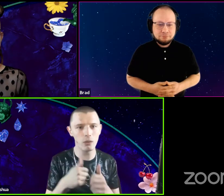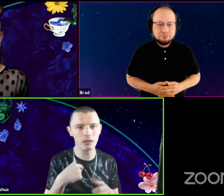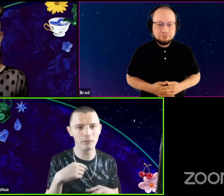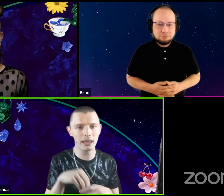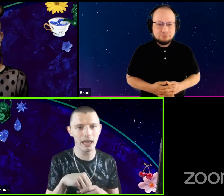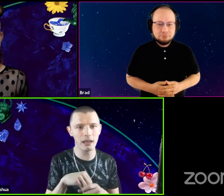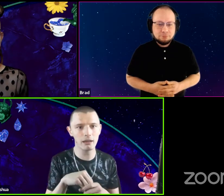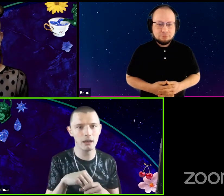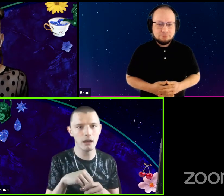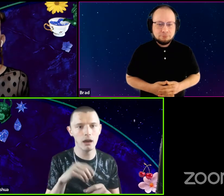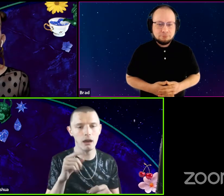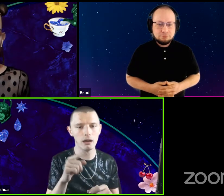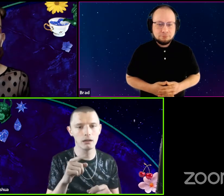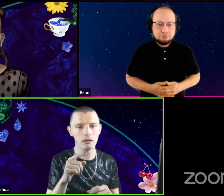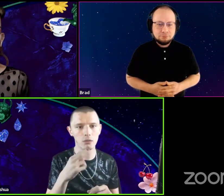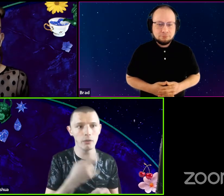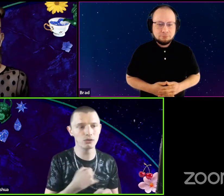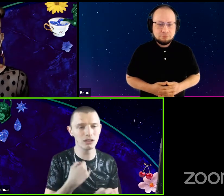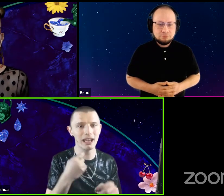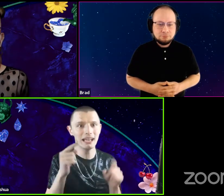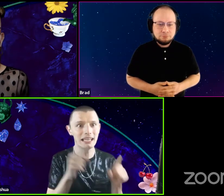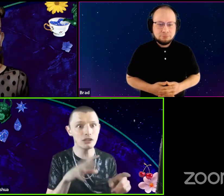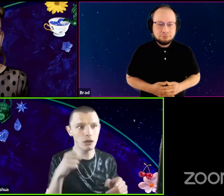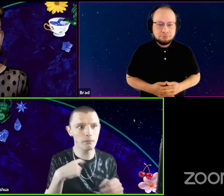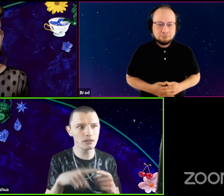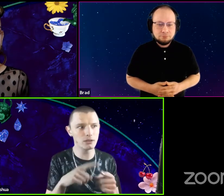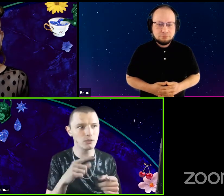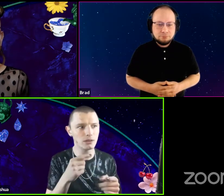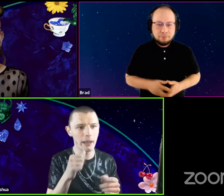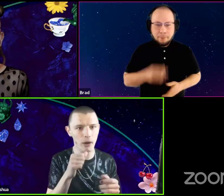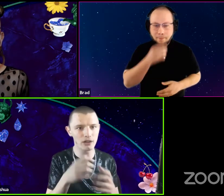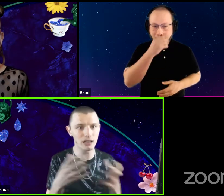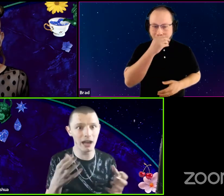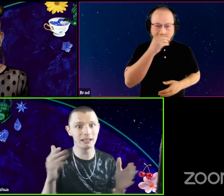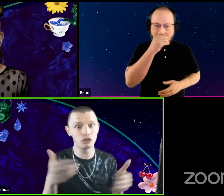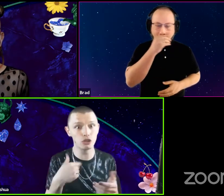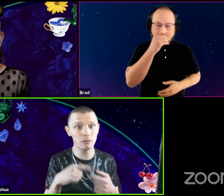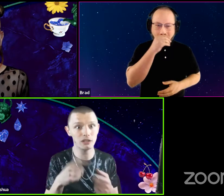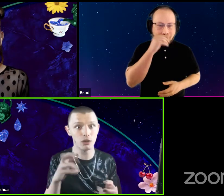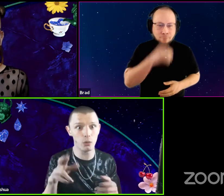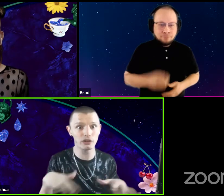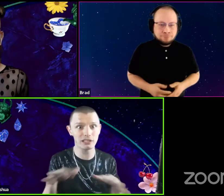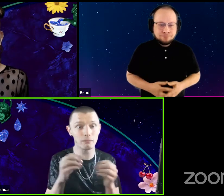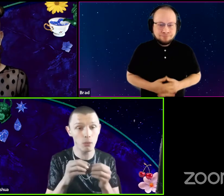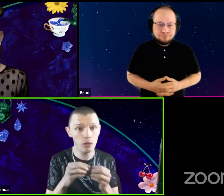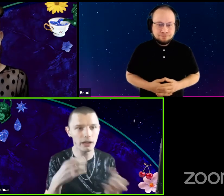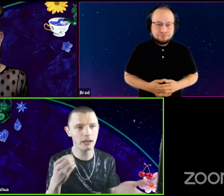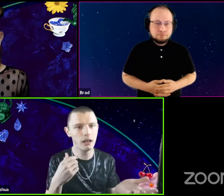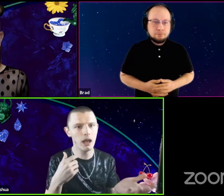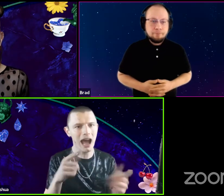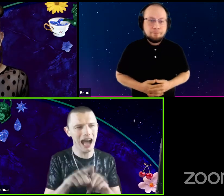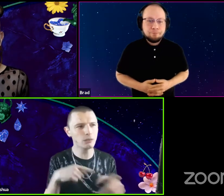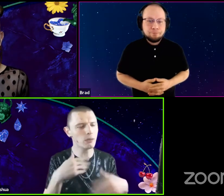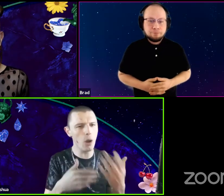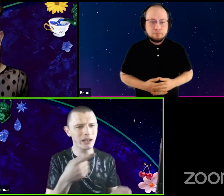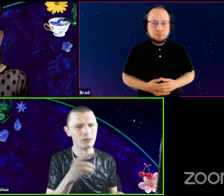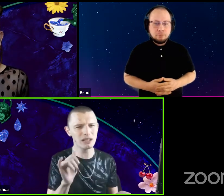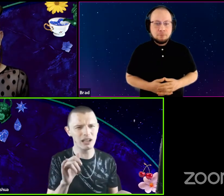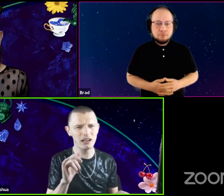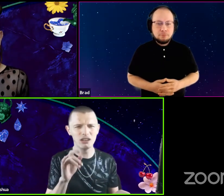And ah with me and Julia, he took me to the gay bars a lot and introduced me to the queer scene more. And as we were going, he was like